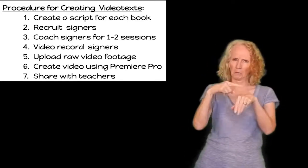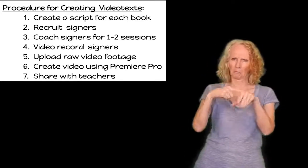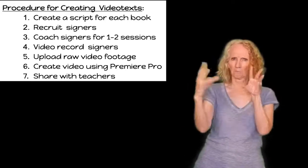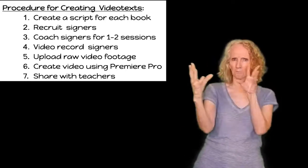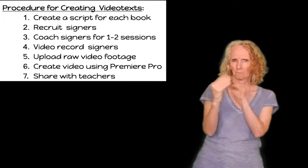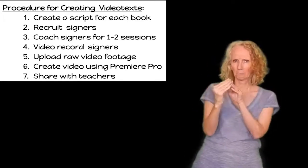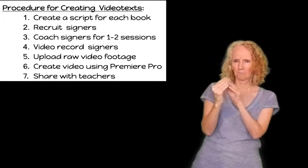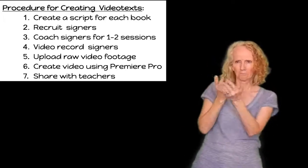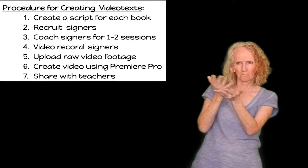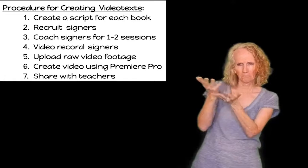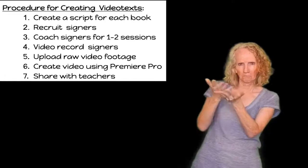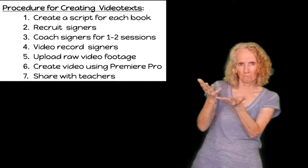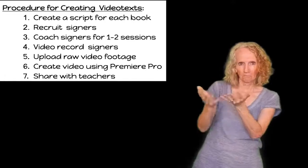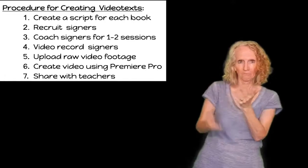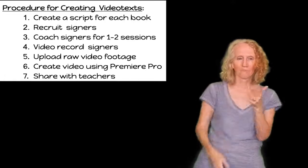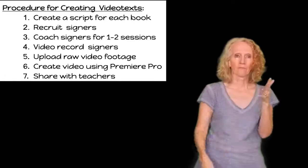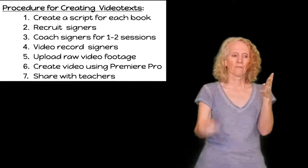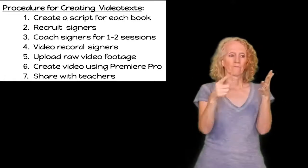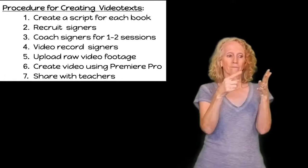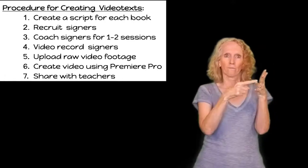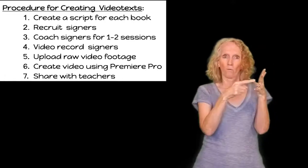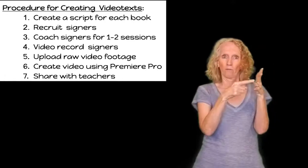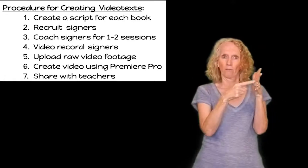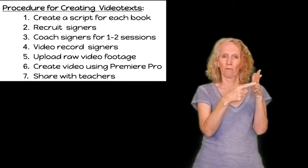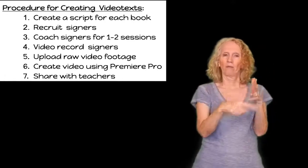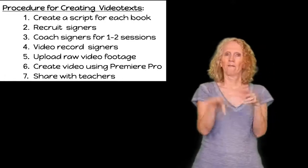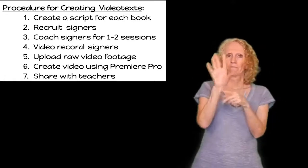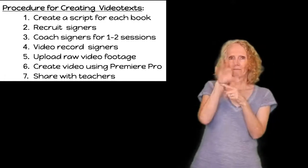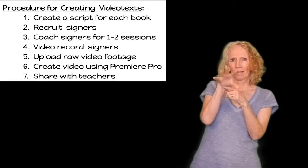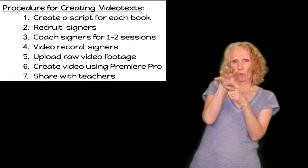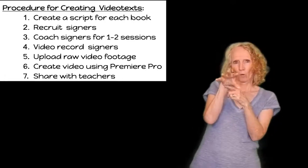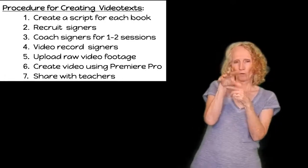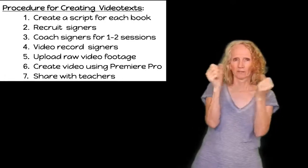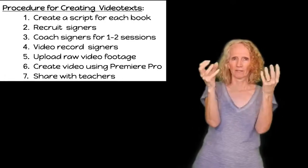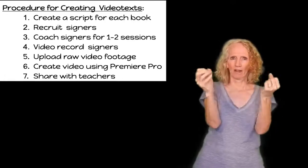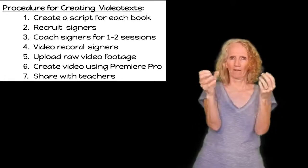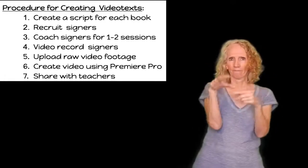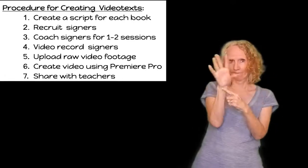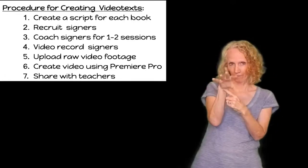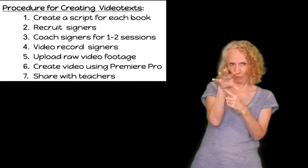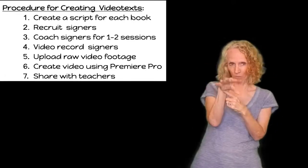sessions